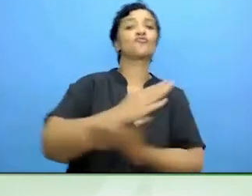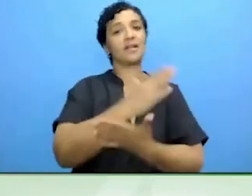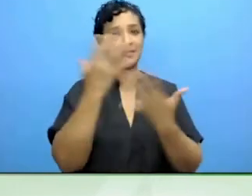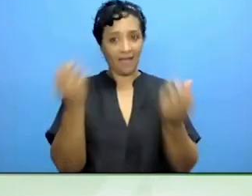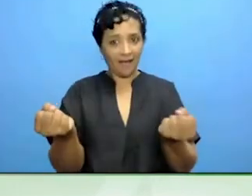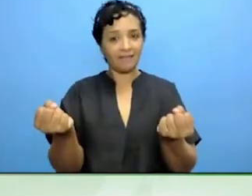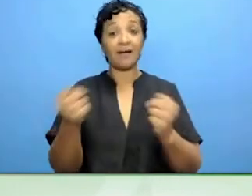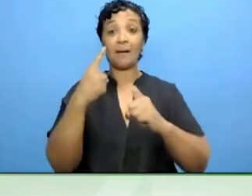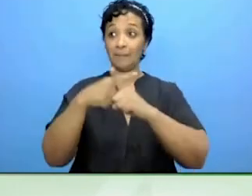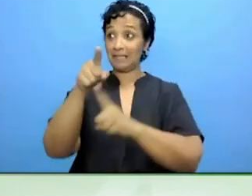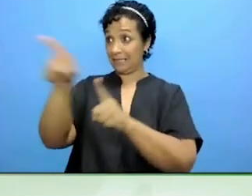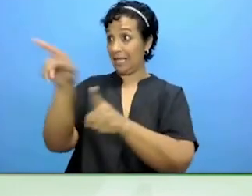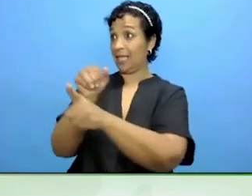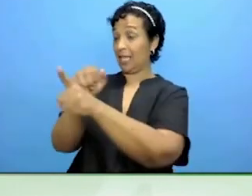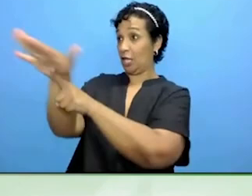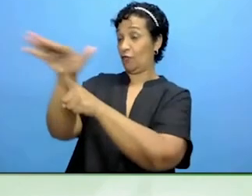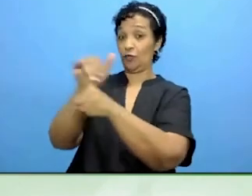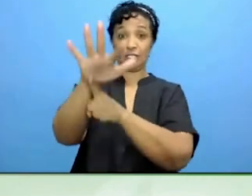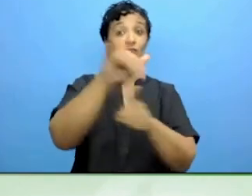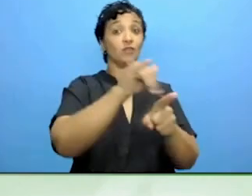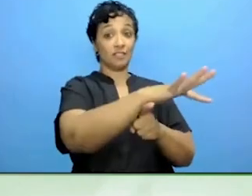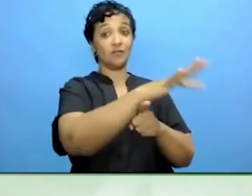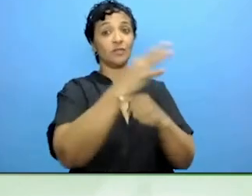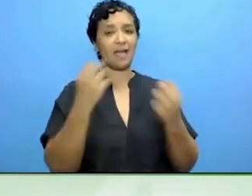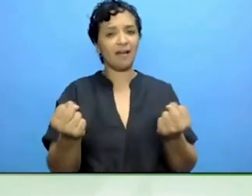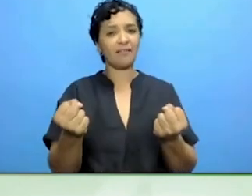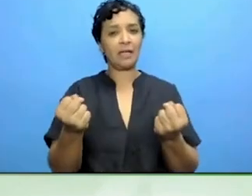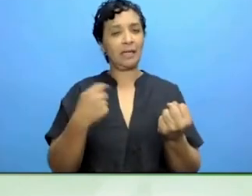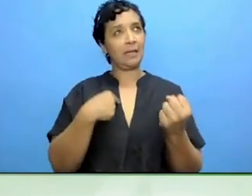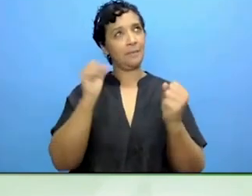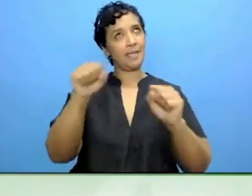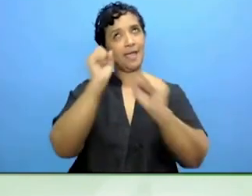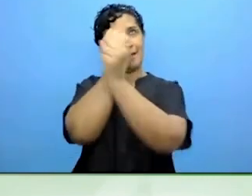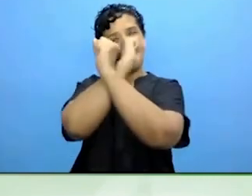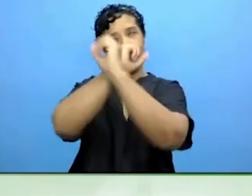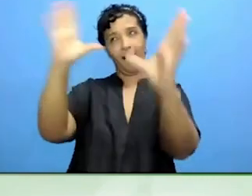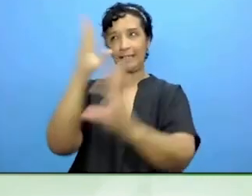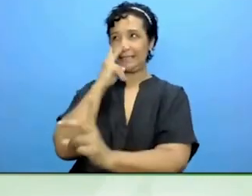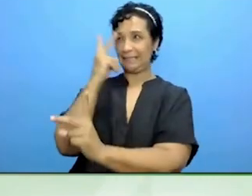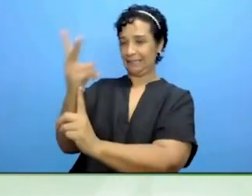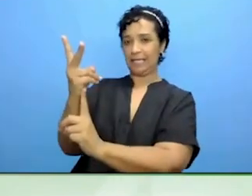I can still picture one or two personalities and I do not know